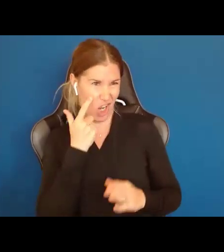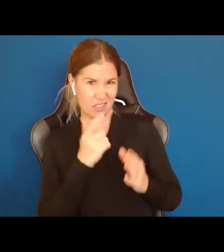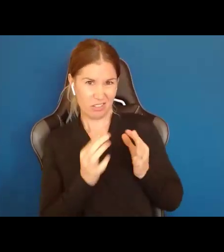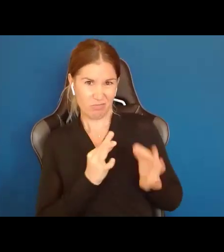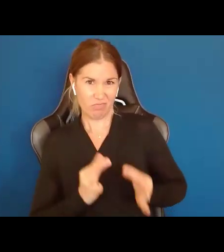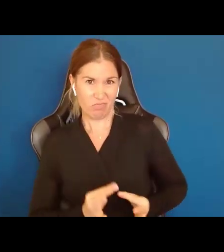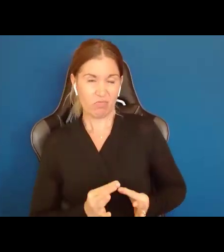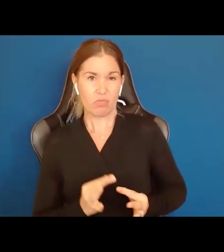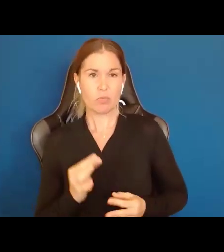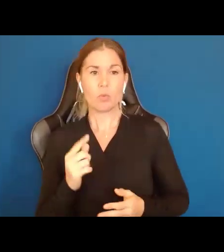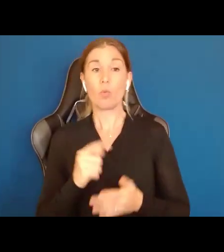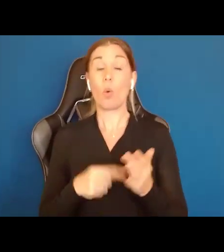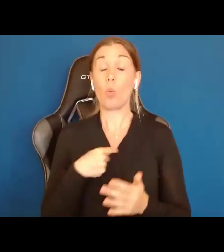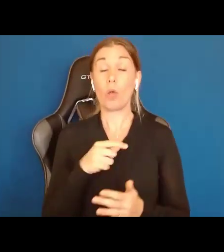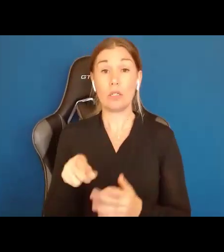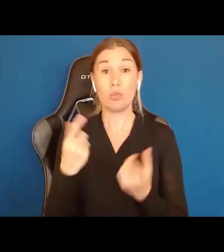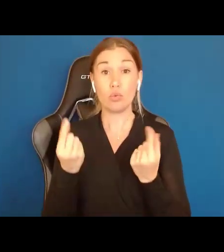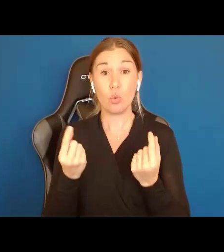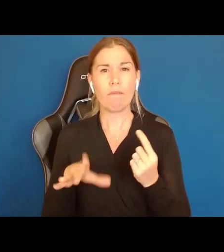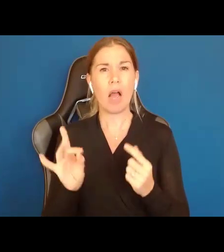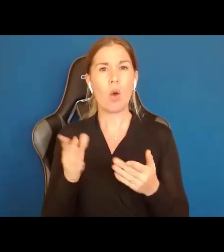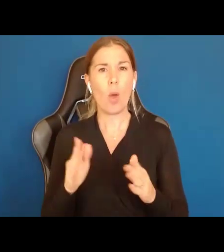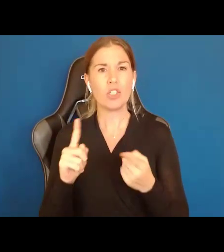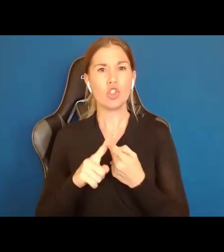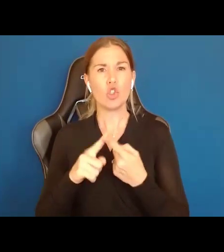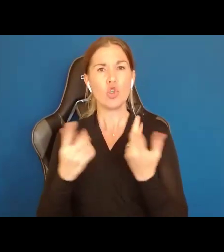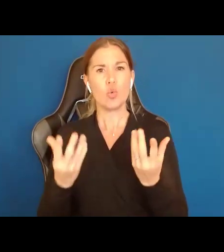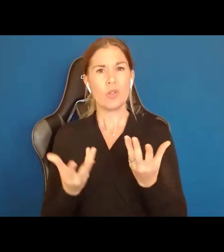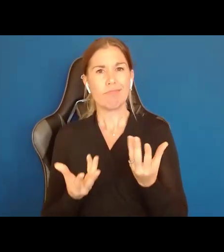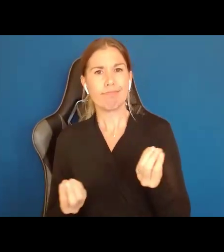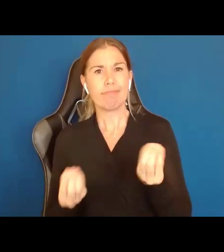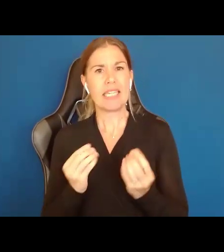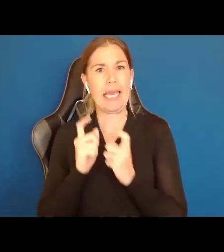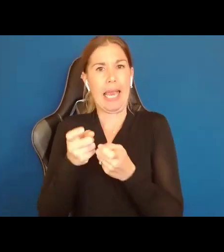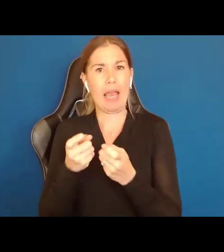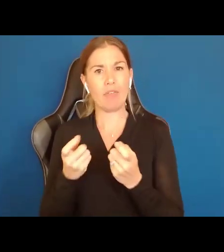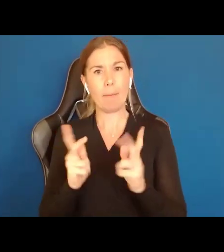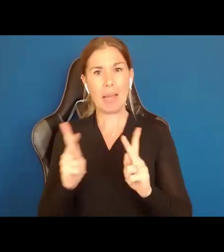to do is find ways to maximize People with Disabilities' self determination,